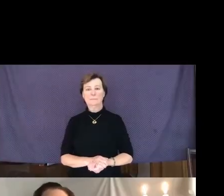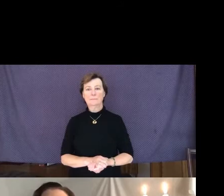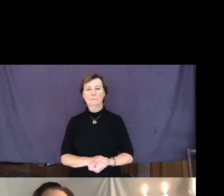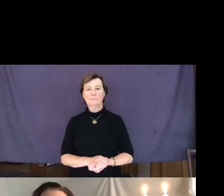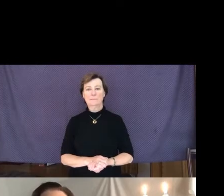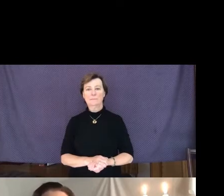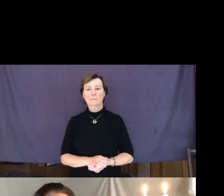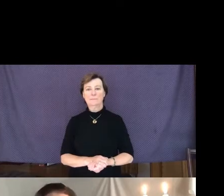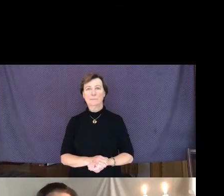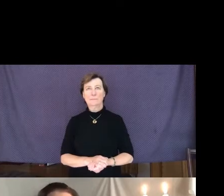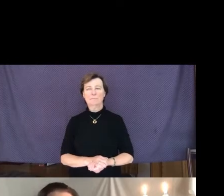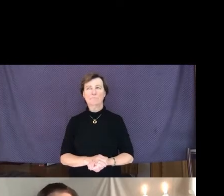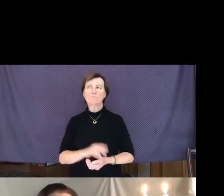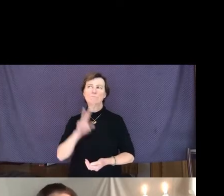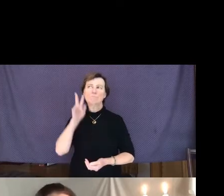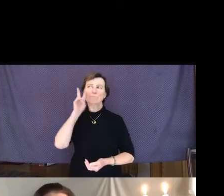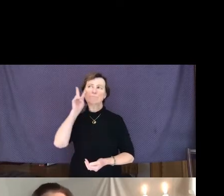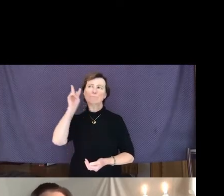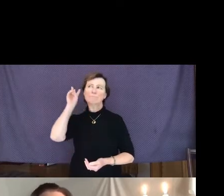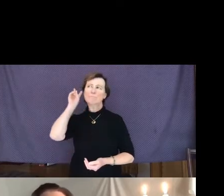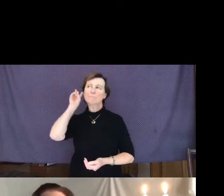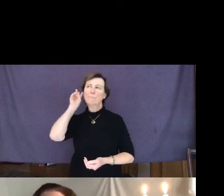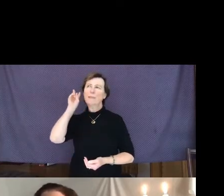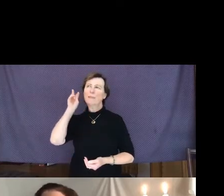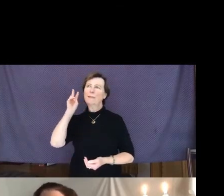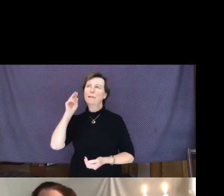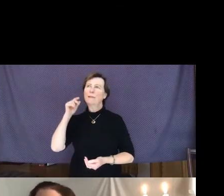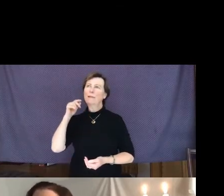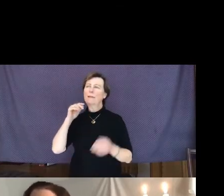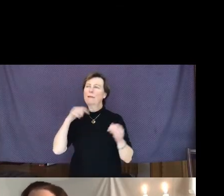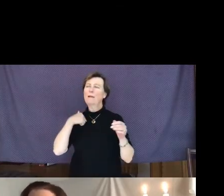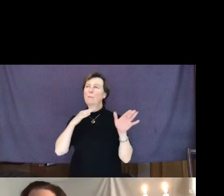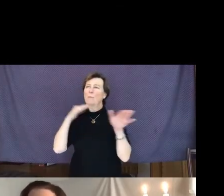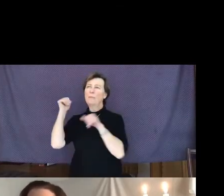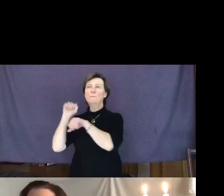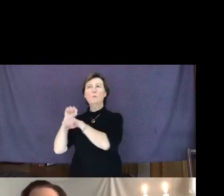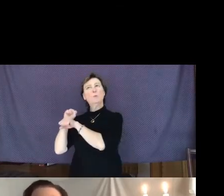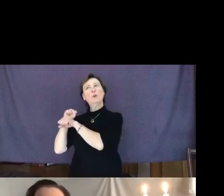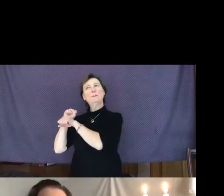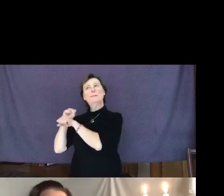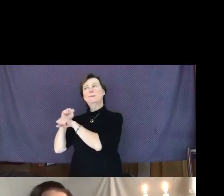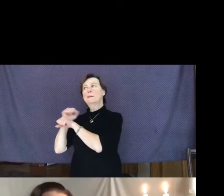The other day, leaving work, I was focused on getting home and being